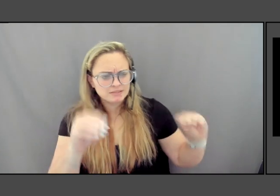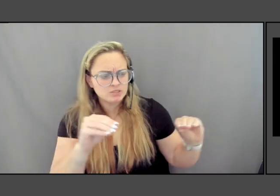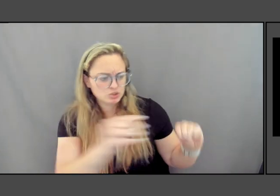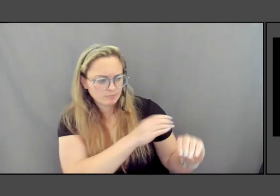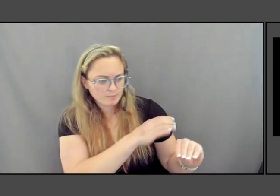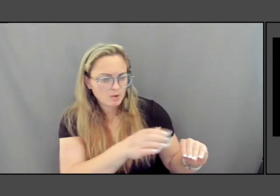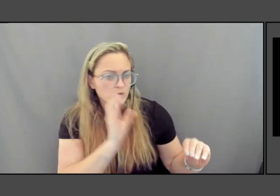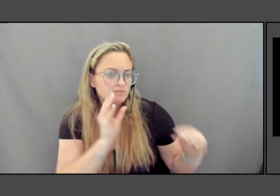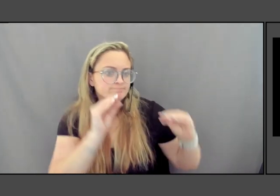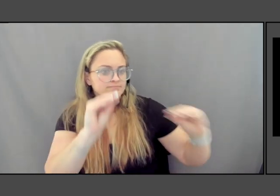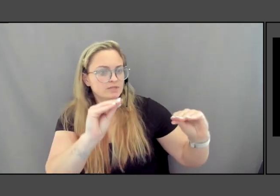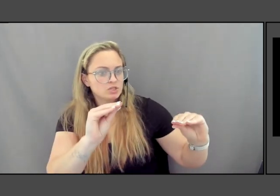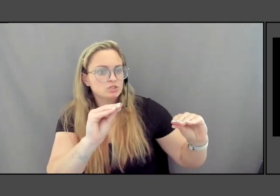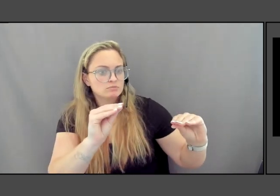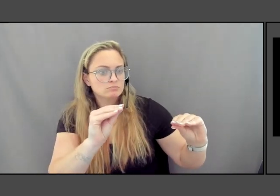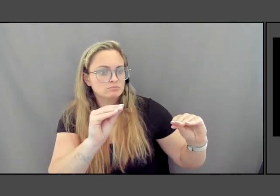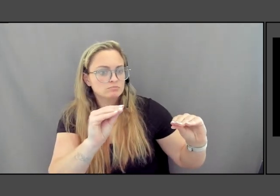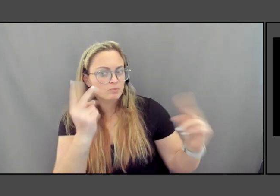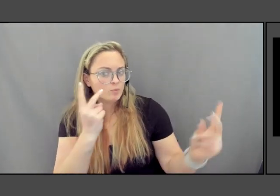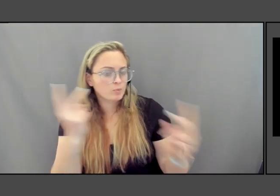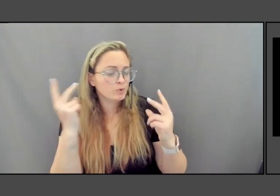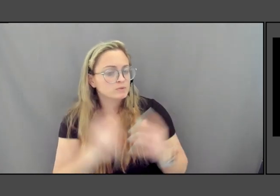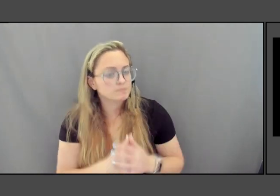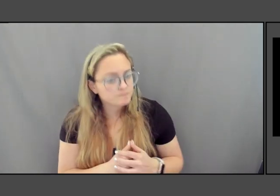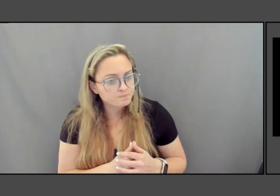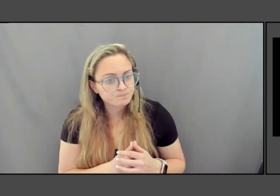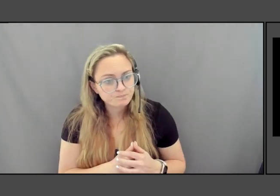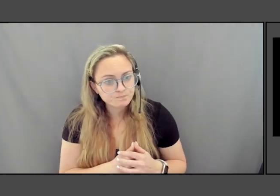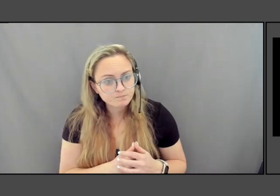of memorials in the in the in the being with other humans